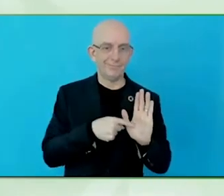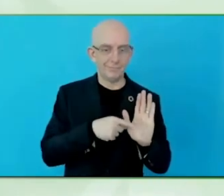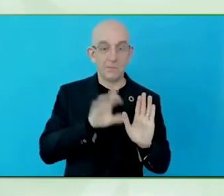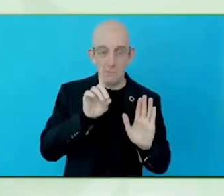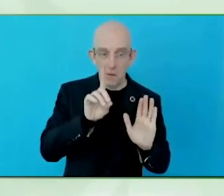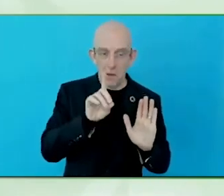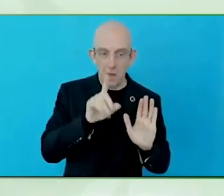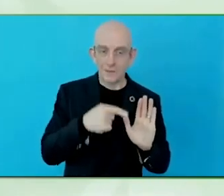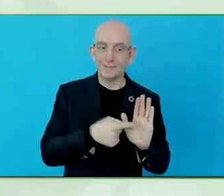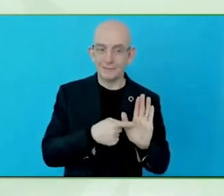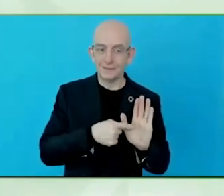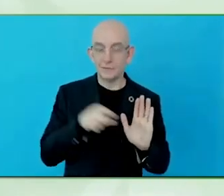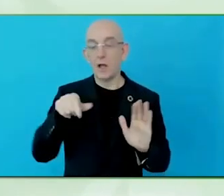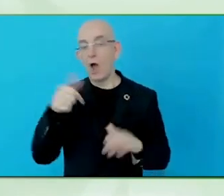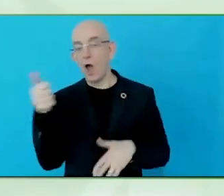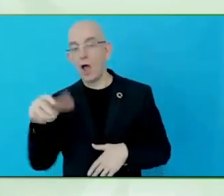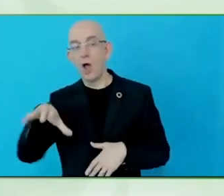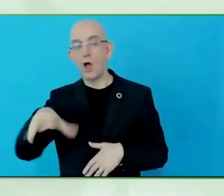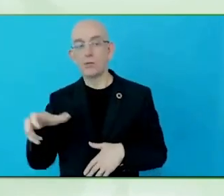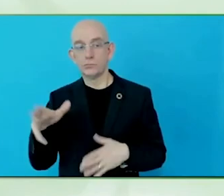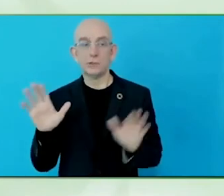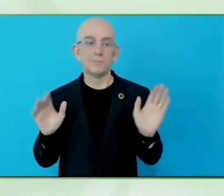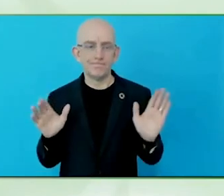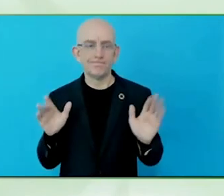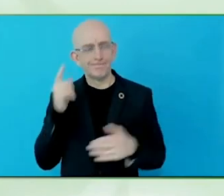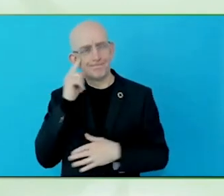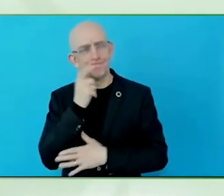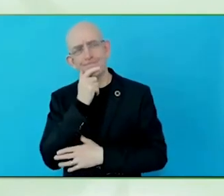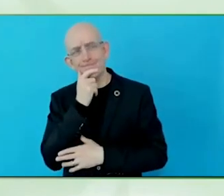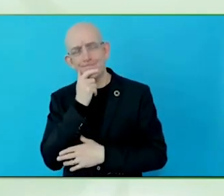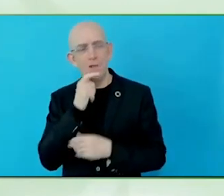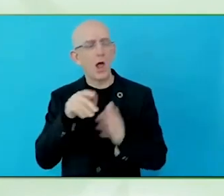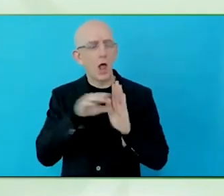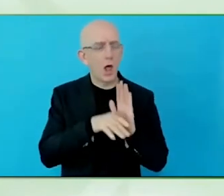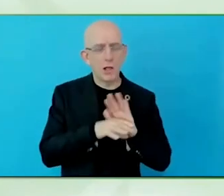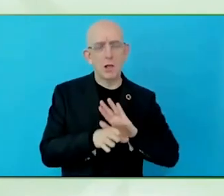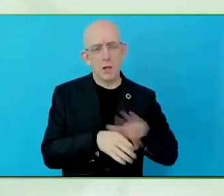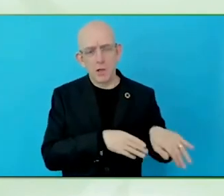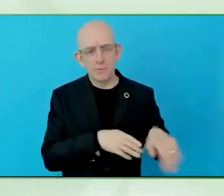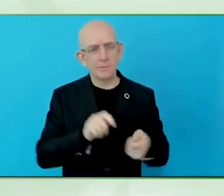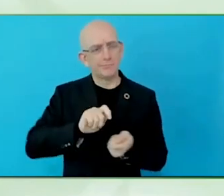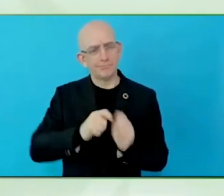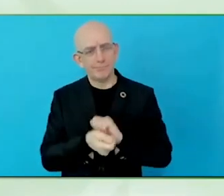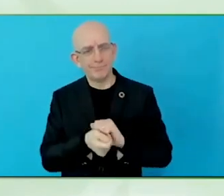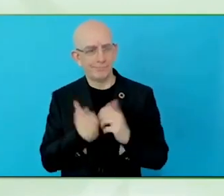scope, a person with a disability can choose his or her favourite way